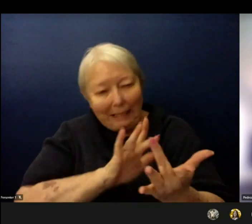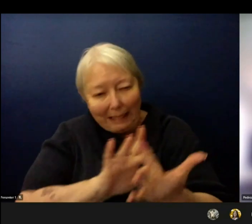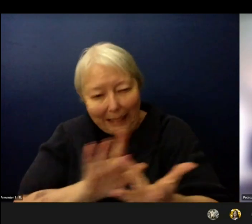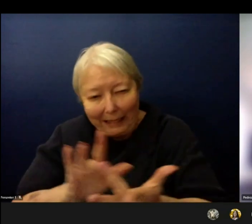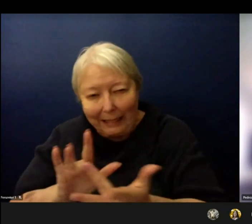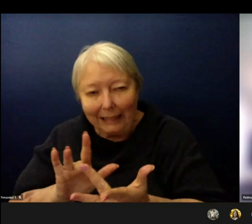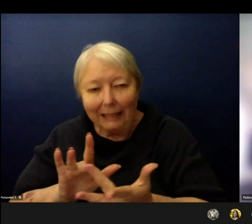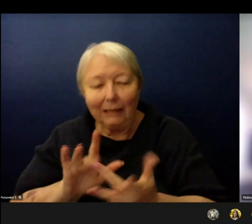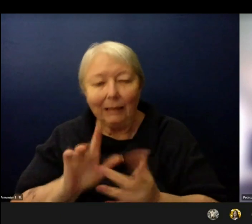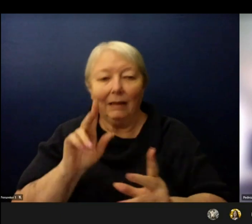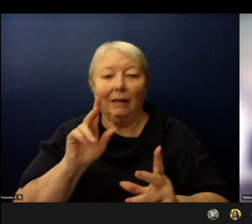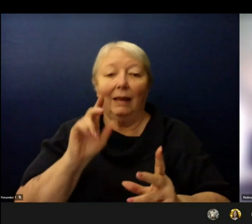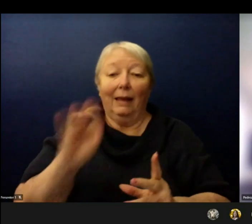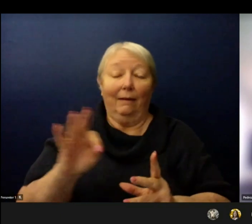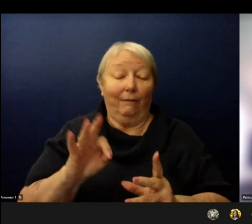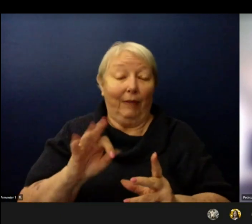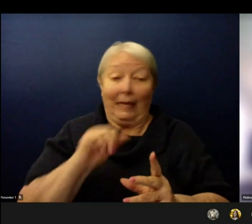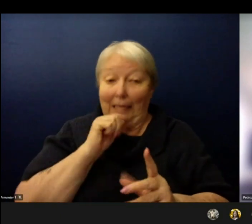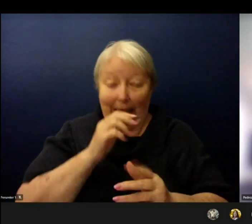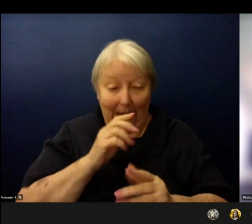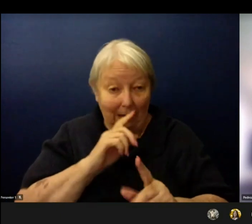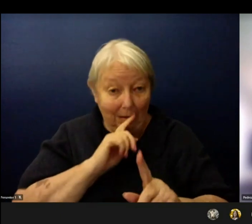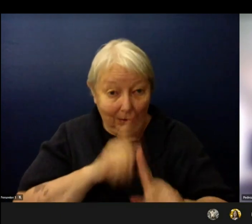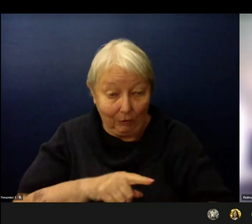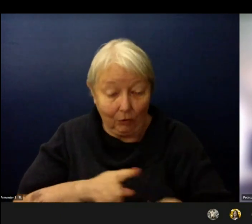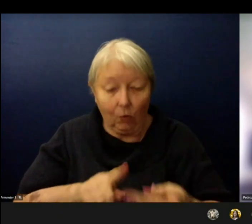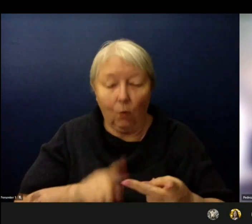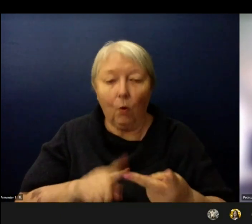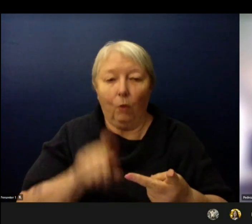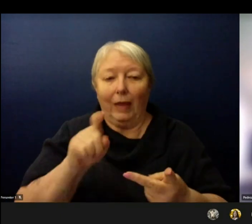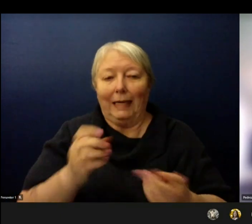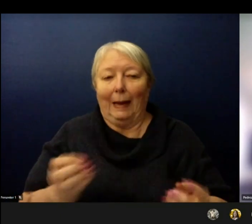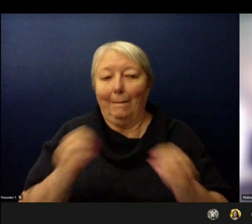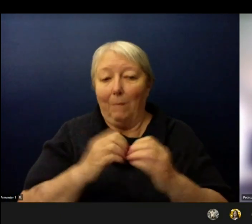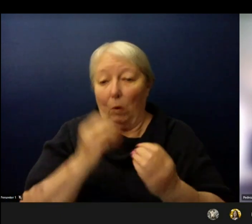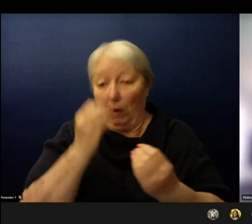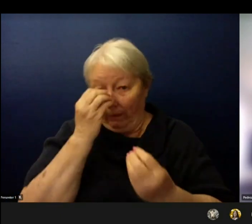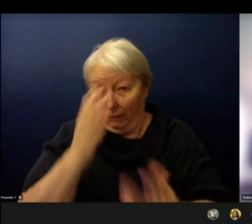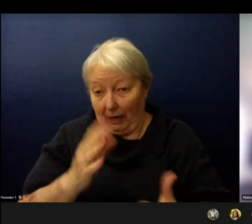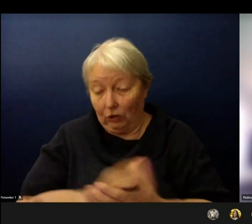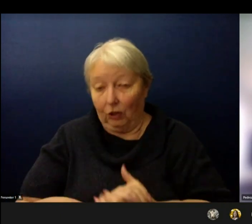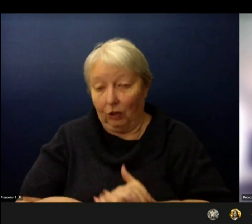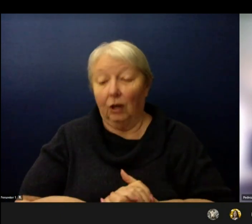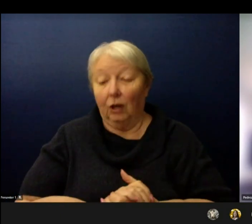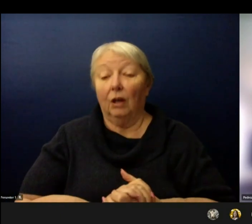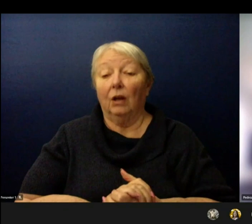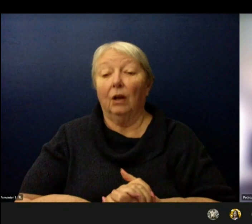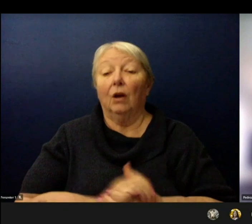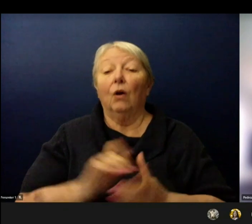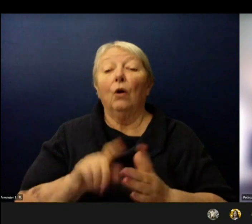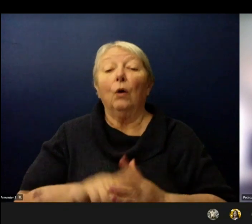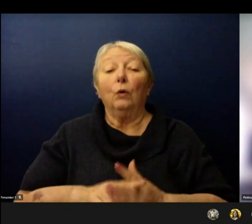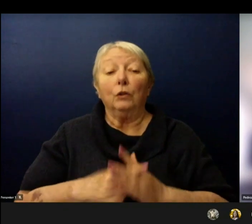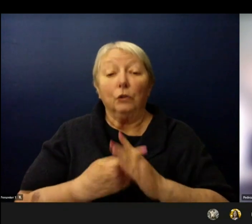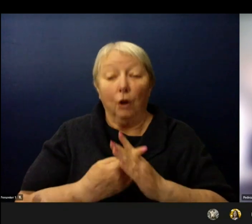Once the survey closes families can change their placement up until Friday April 16th by contacting the school.